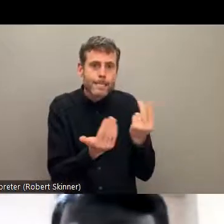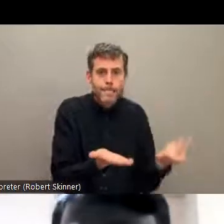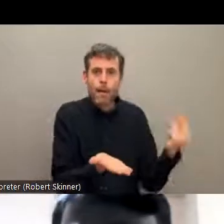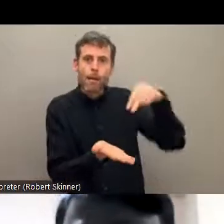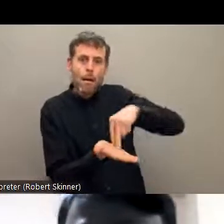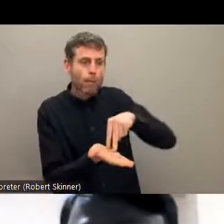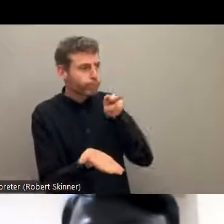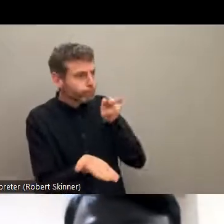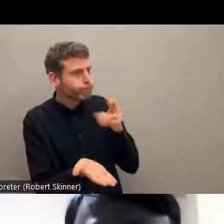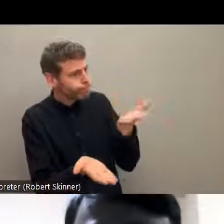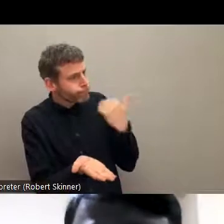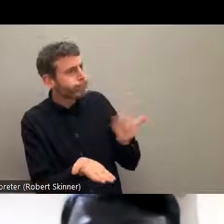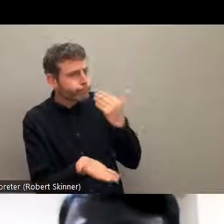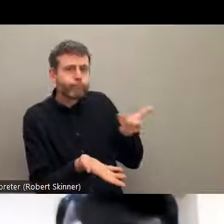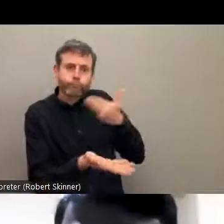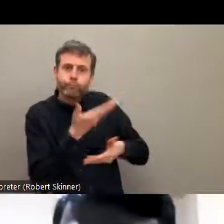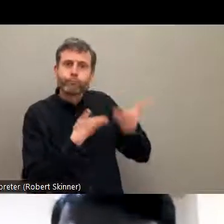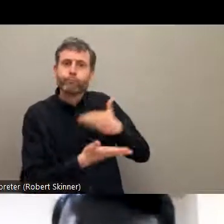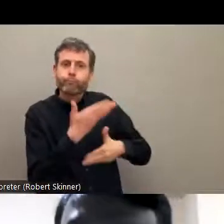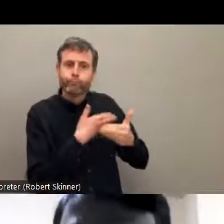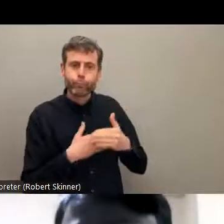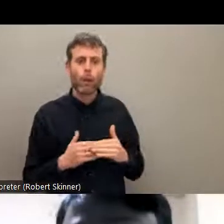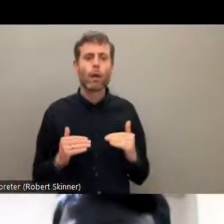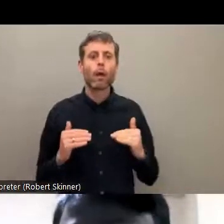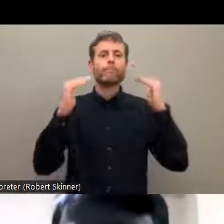The second thing we need to do is we need to organize the